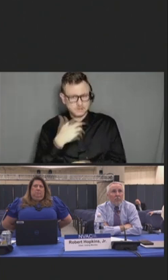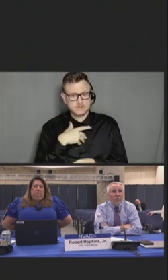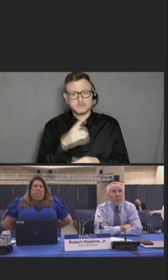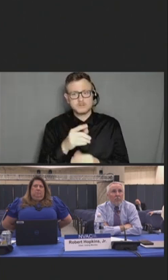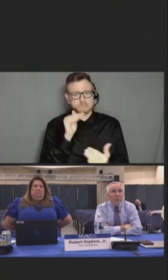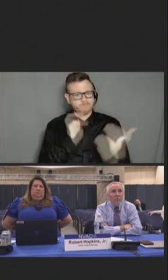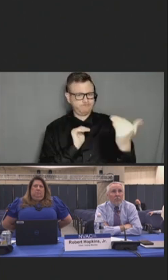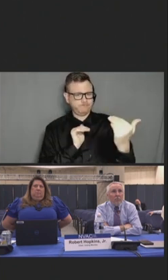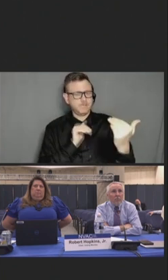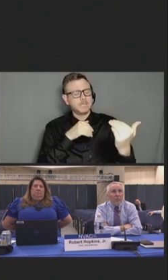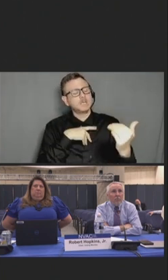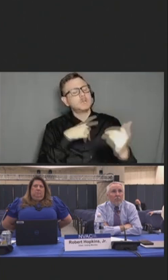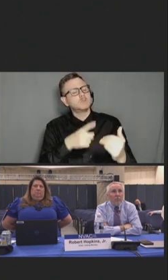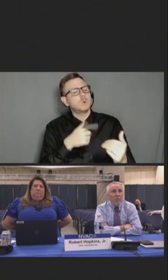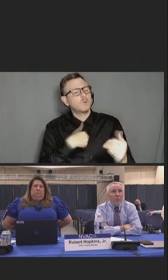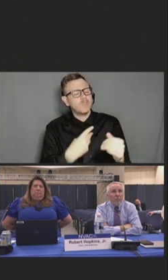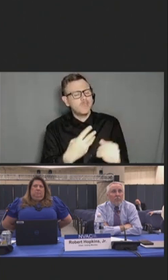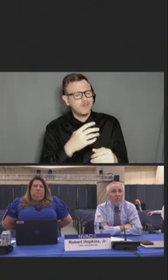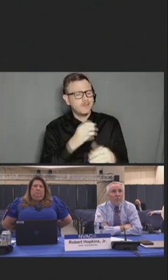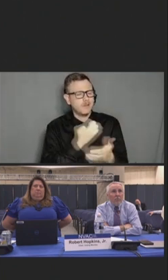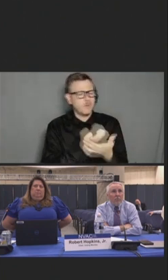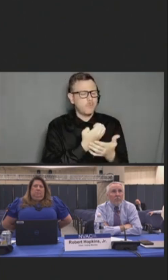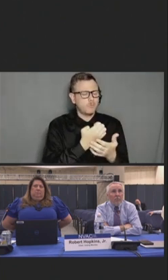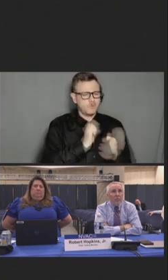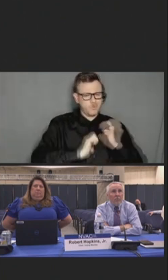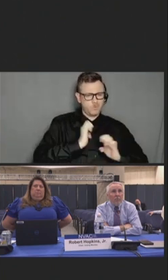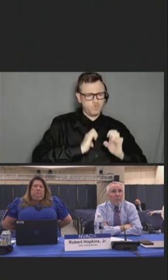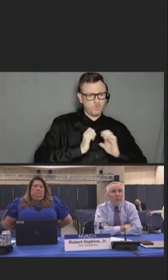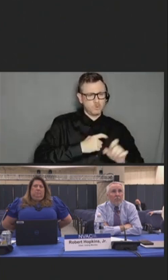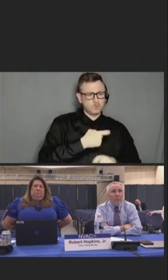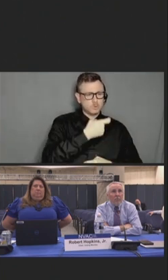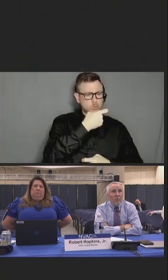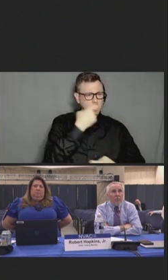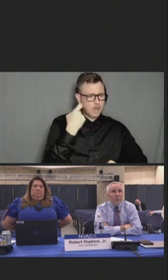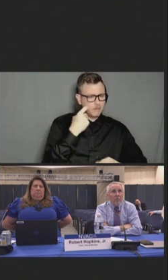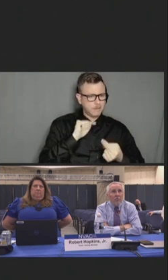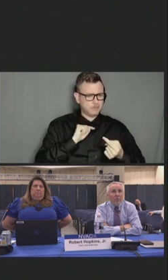trauma and pain as a result of the attack. Next slide, please.